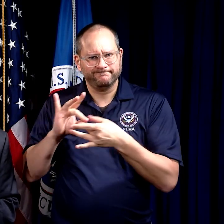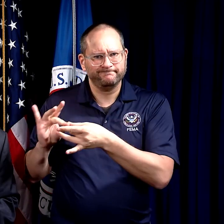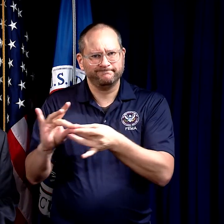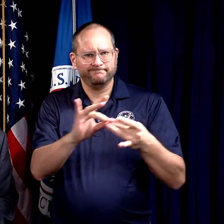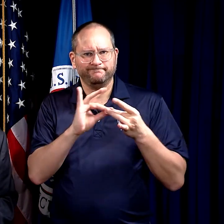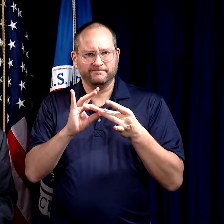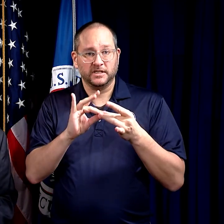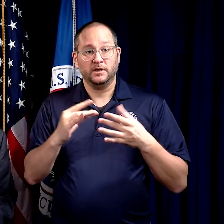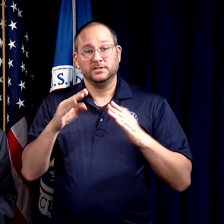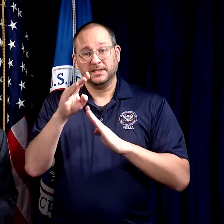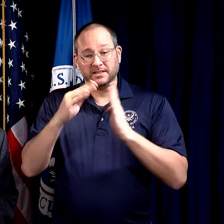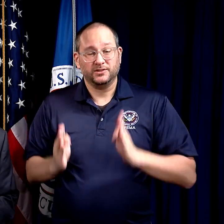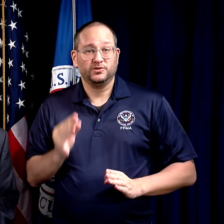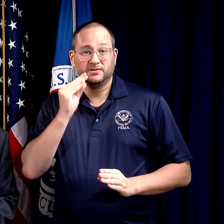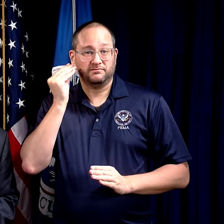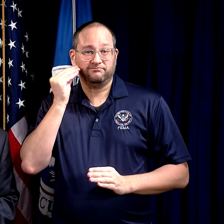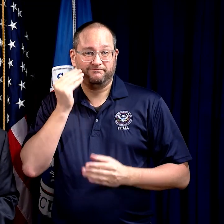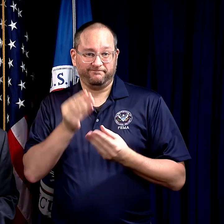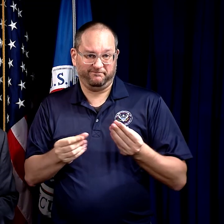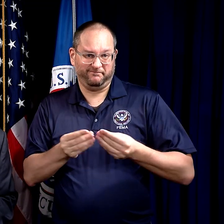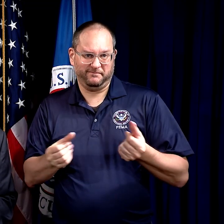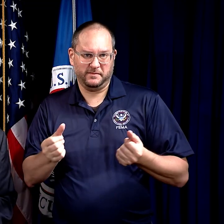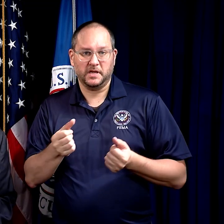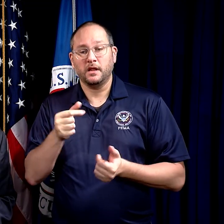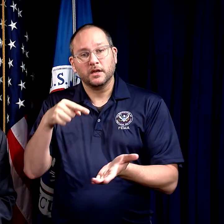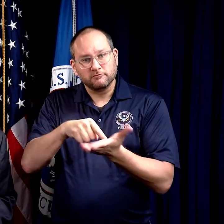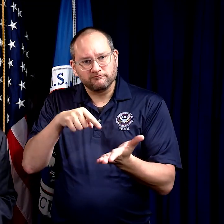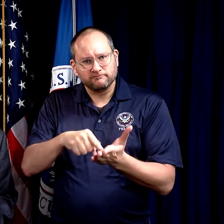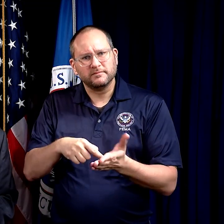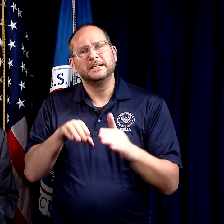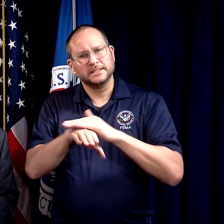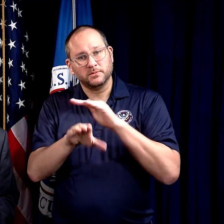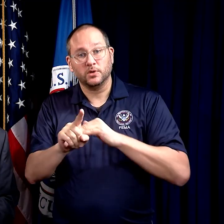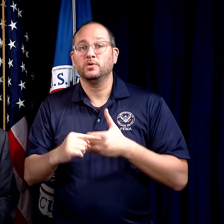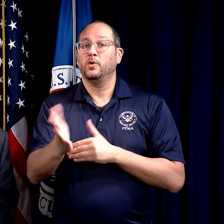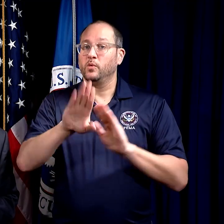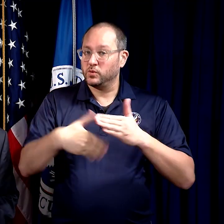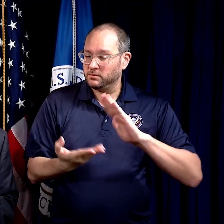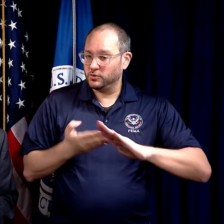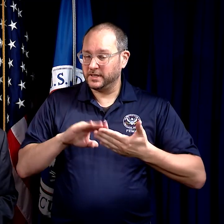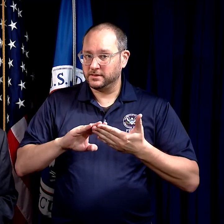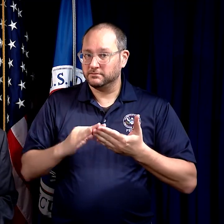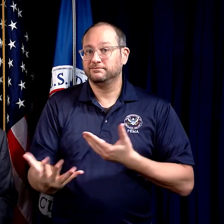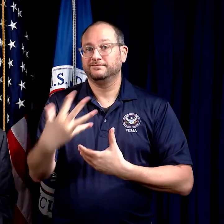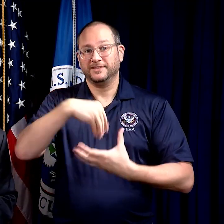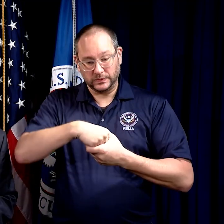and coordinates housing solutions that are affordable and accessible to the whole community,